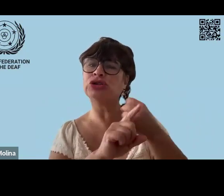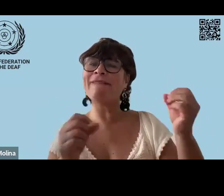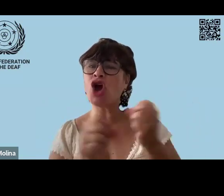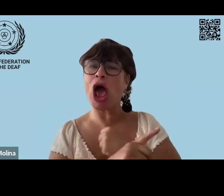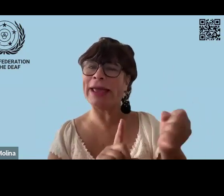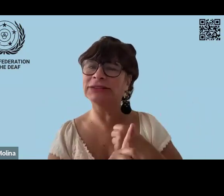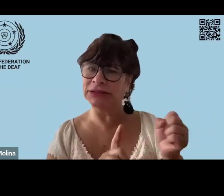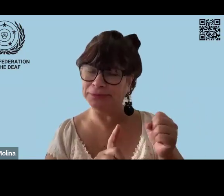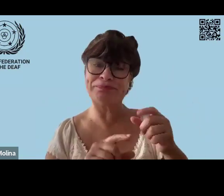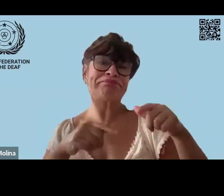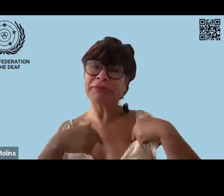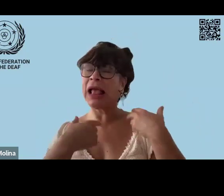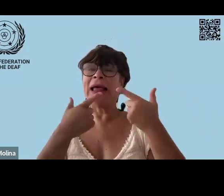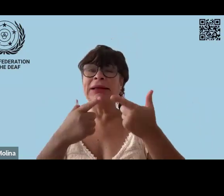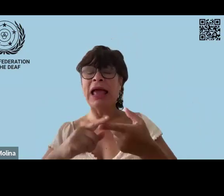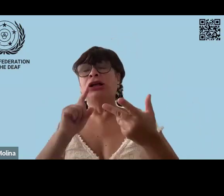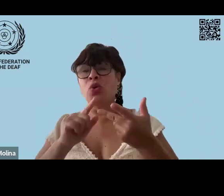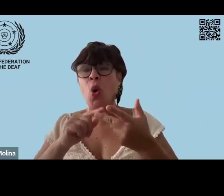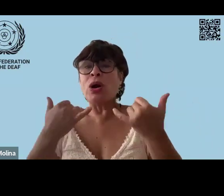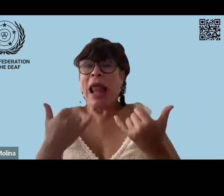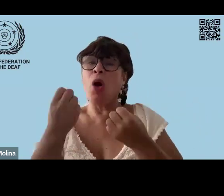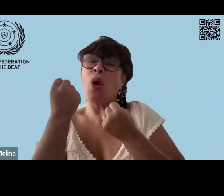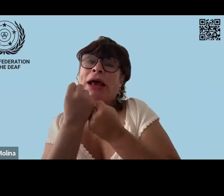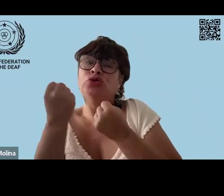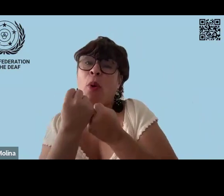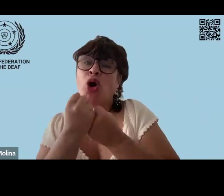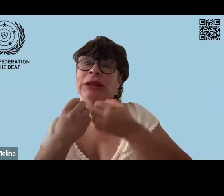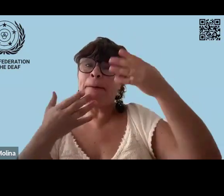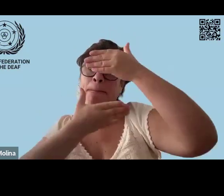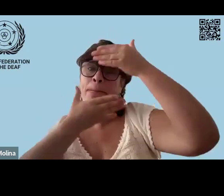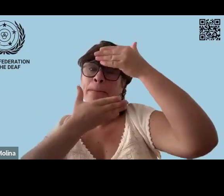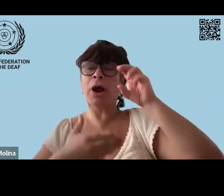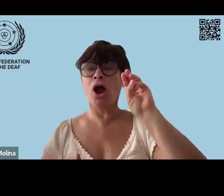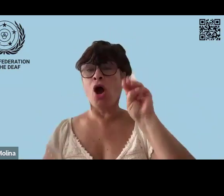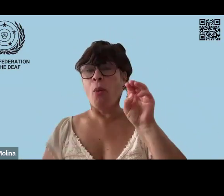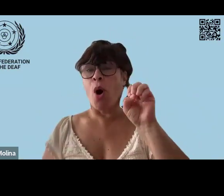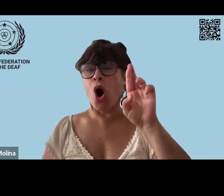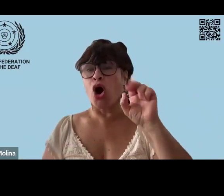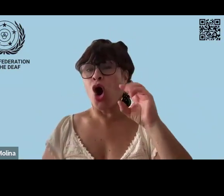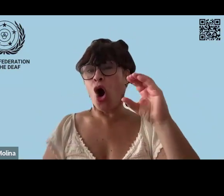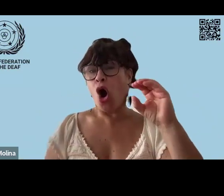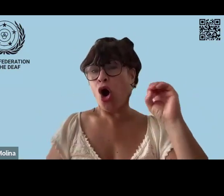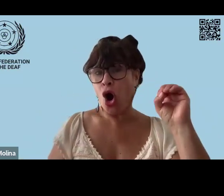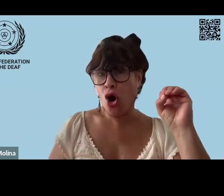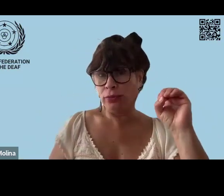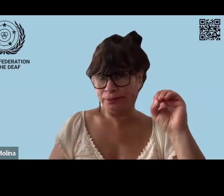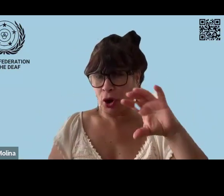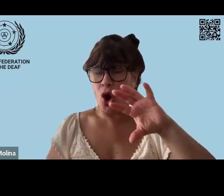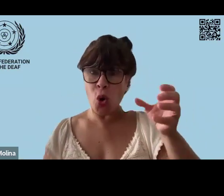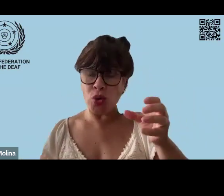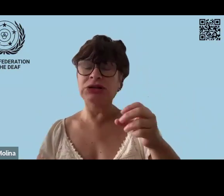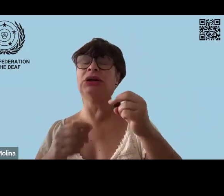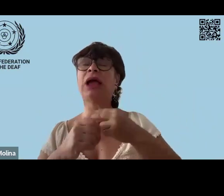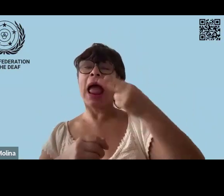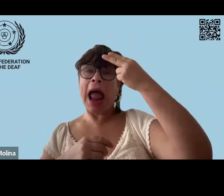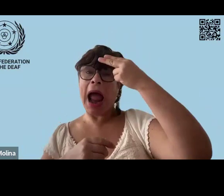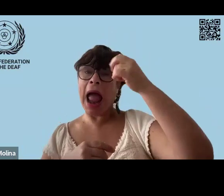So like I was talking about those neighboring countries, Romania, Poland, Ukraine, we were able to provide a glossary so that those individuals could kind of communicate with each other.